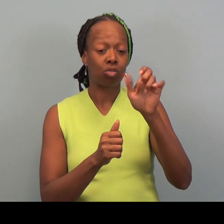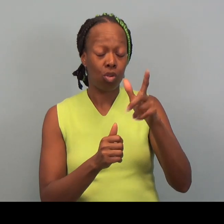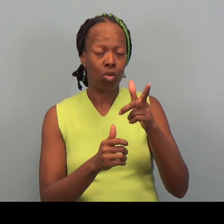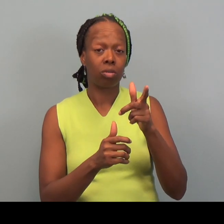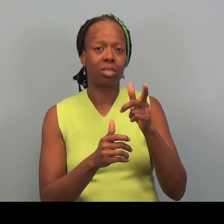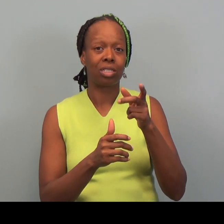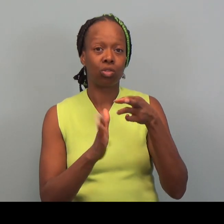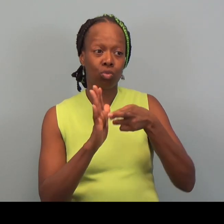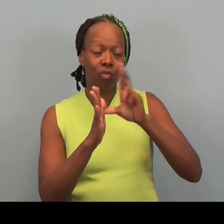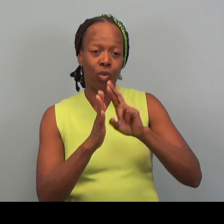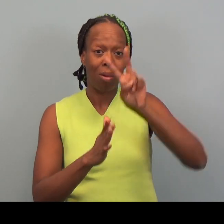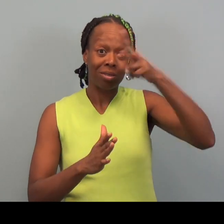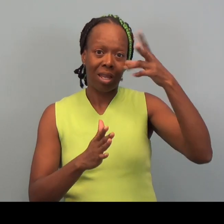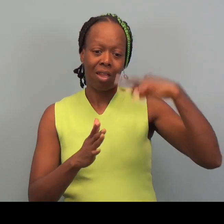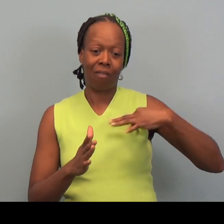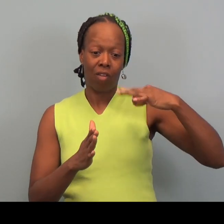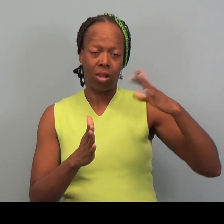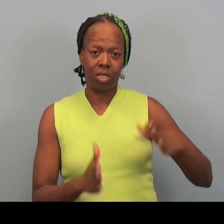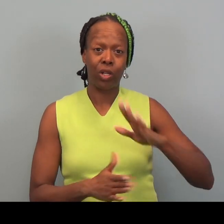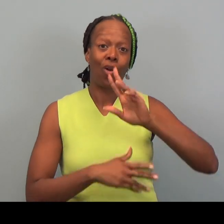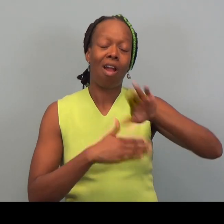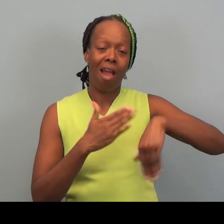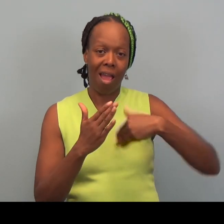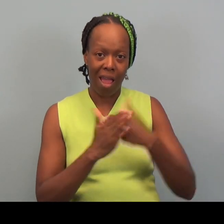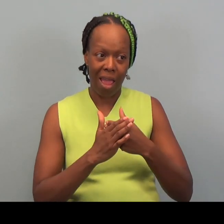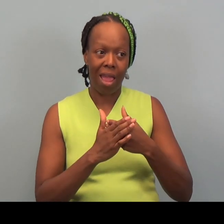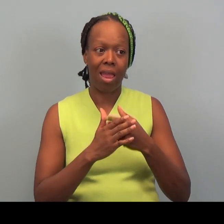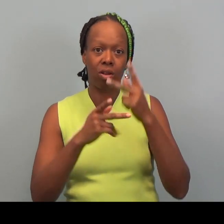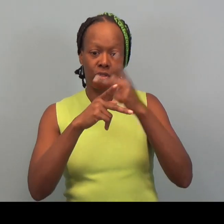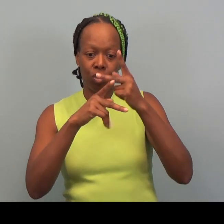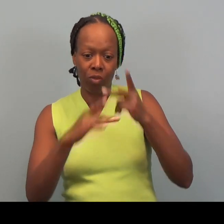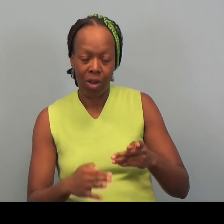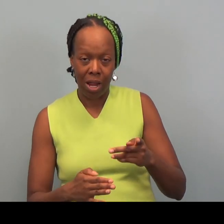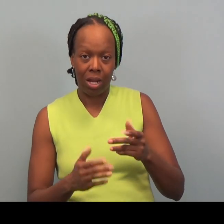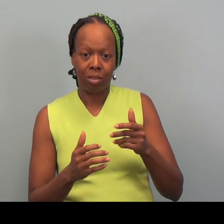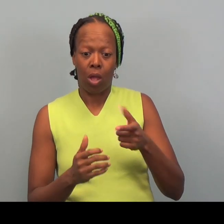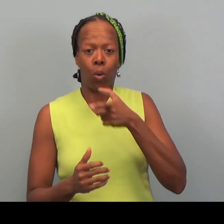And then overseen, supervised, by myself